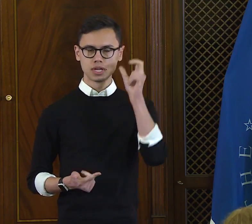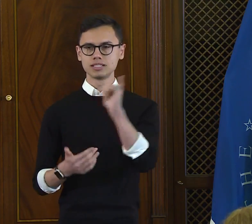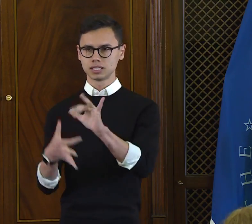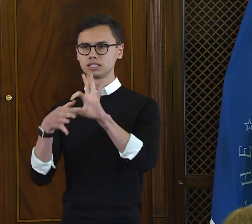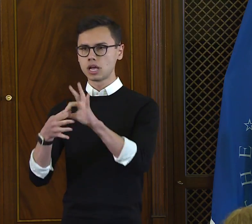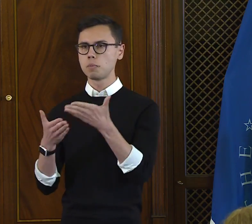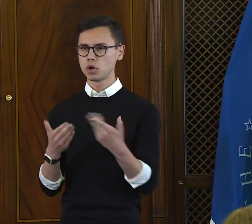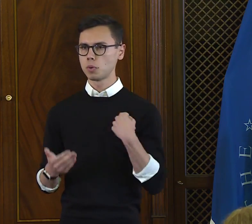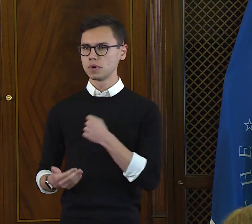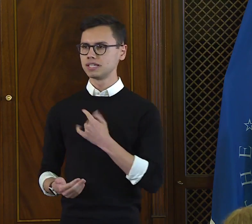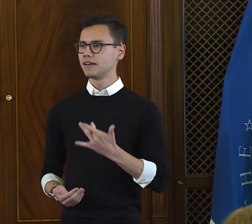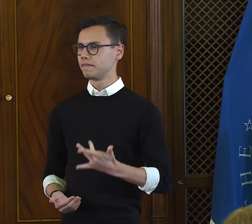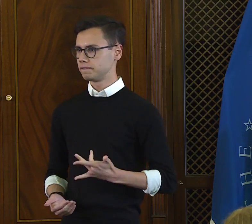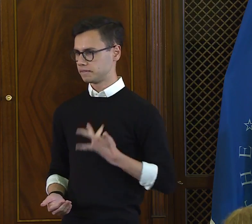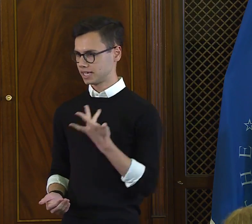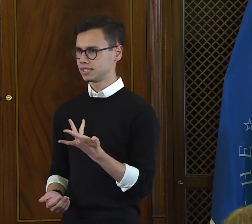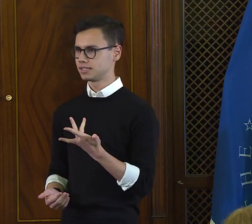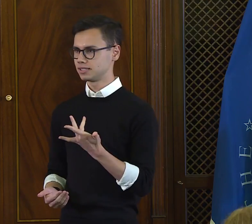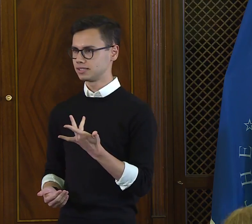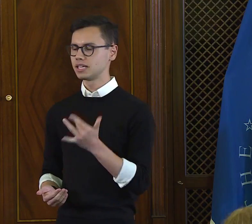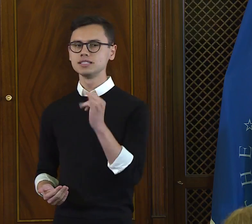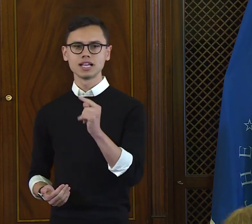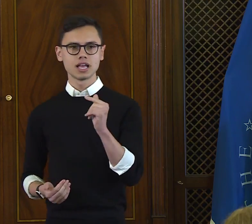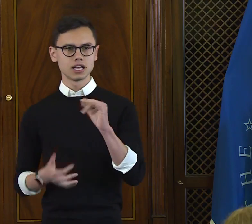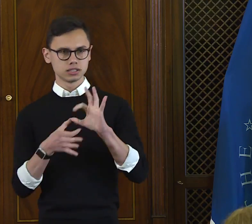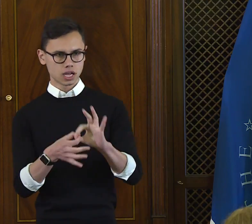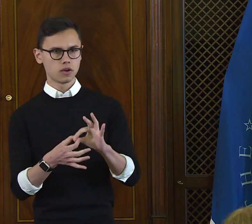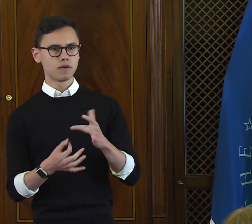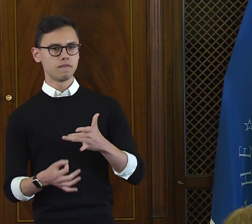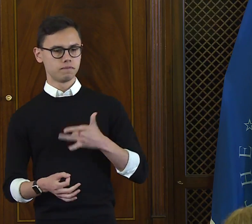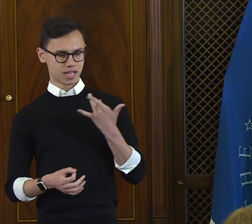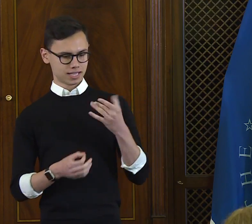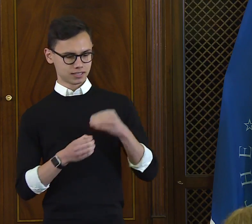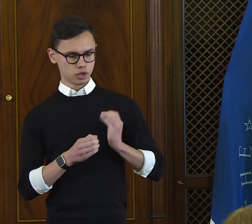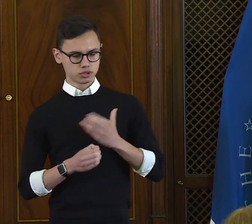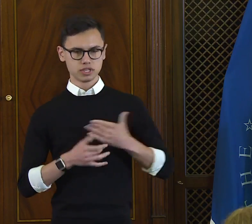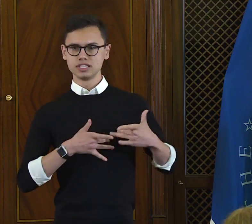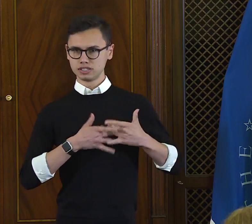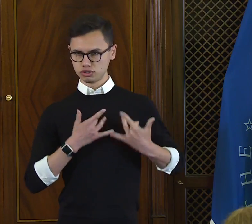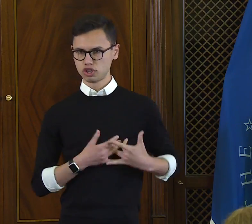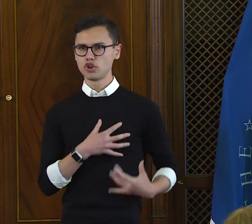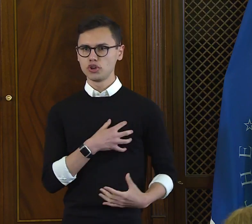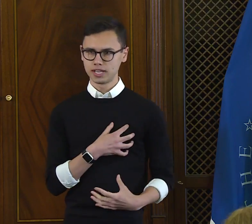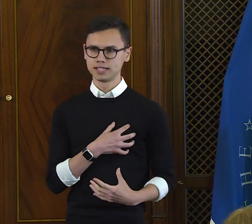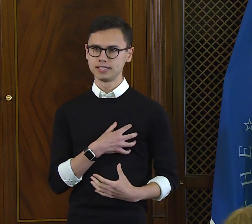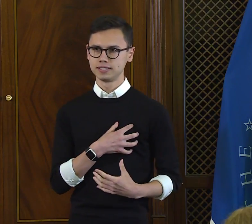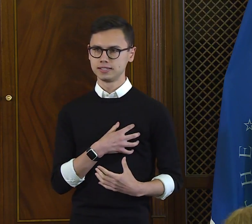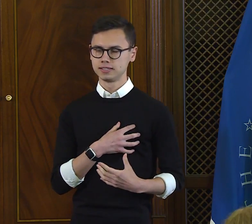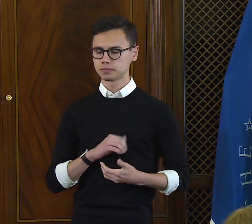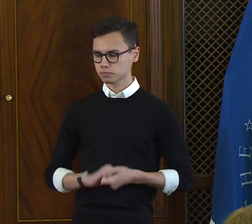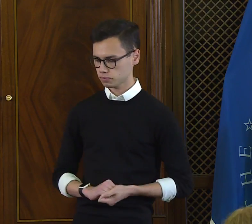or hear. It's something that we can feel. There's something that we feel in our heart.